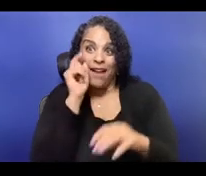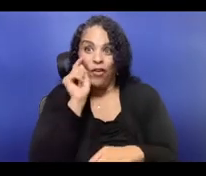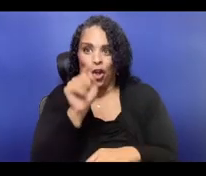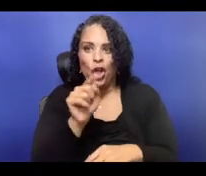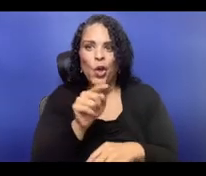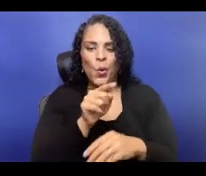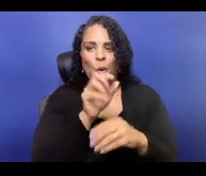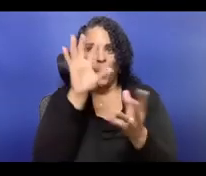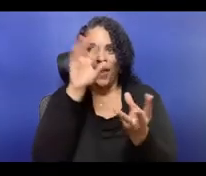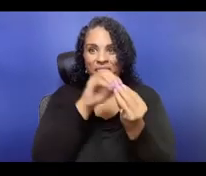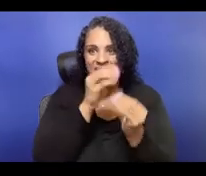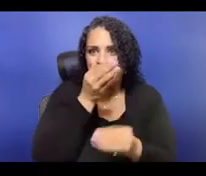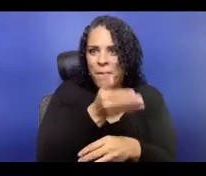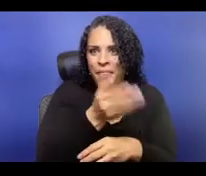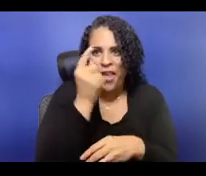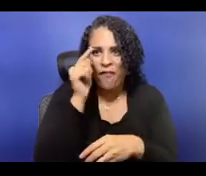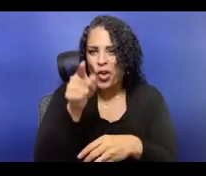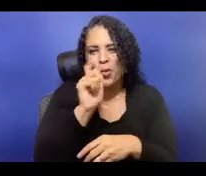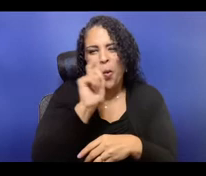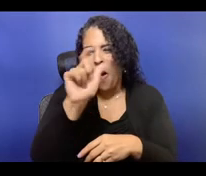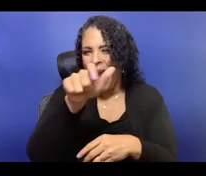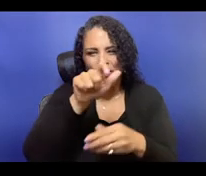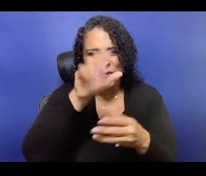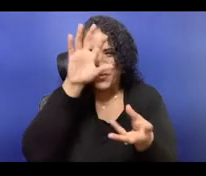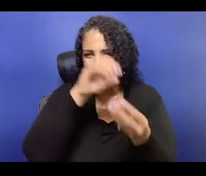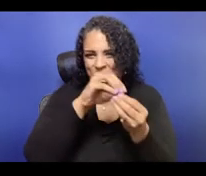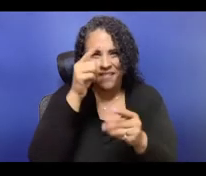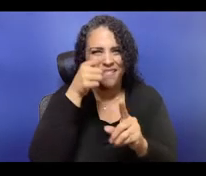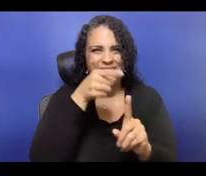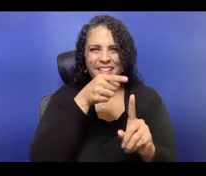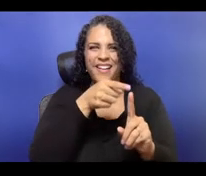featuring the X from our logo, so there you go.